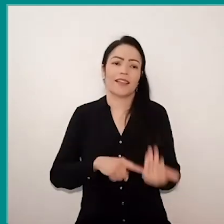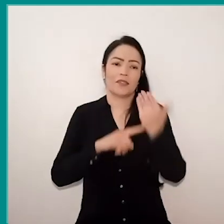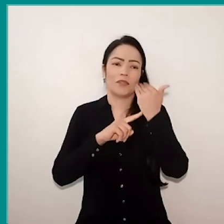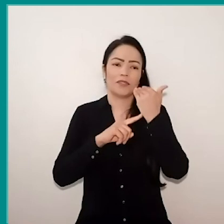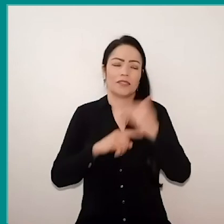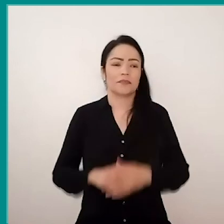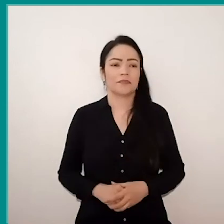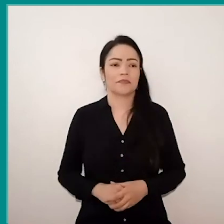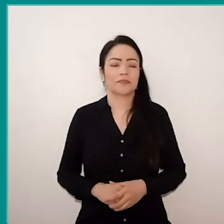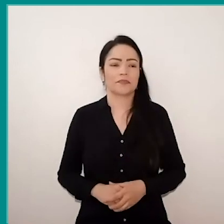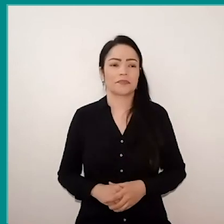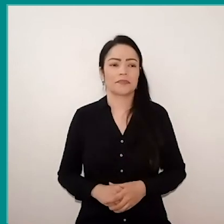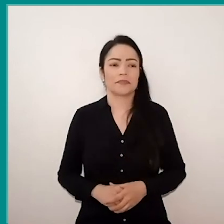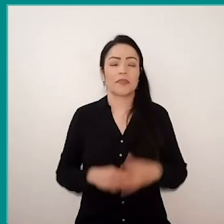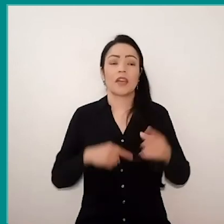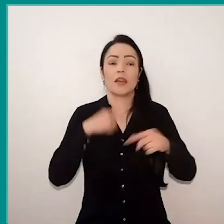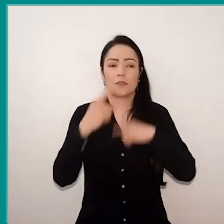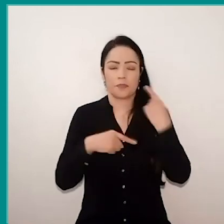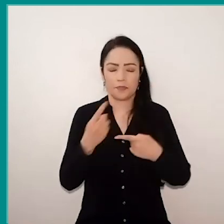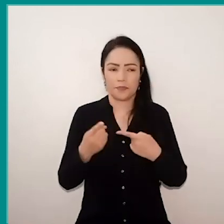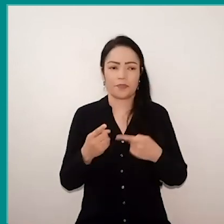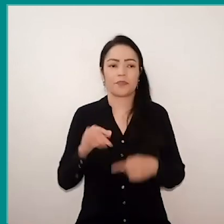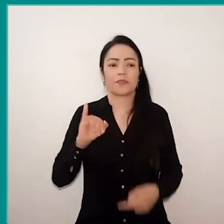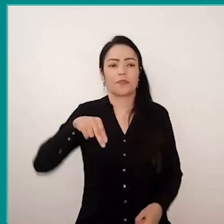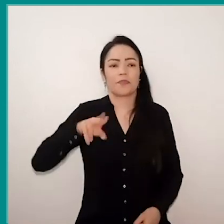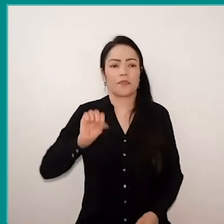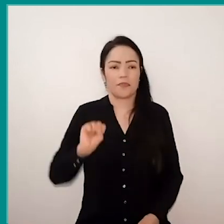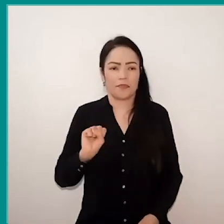Then, still in Inés' speech, I made this drawing,